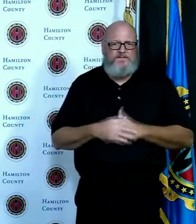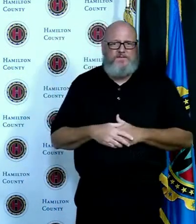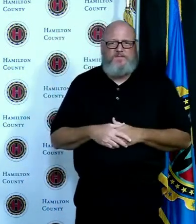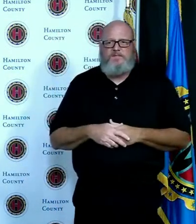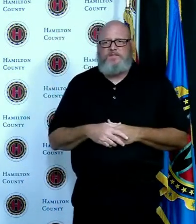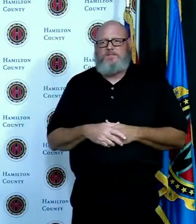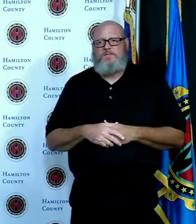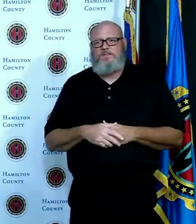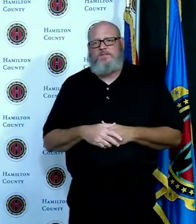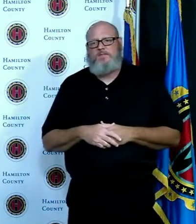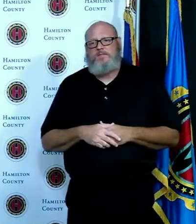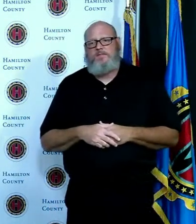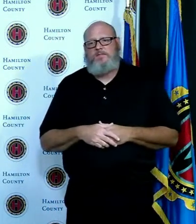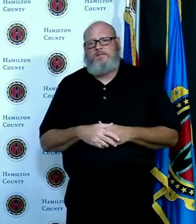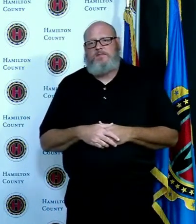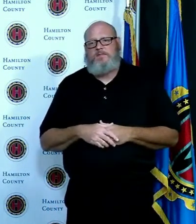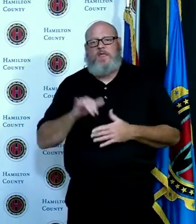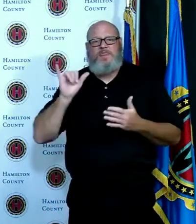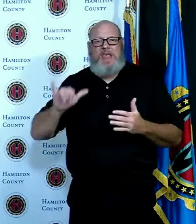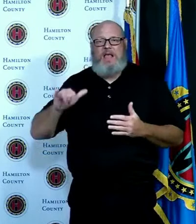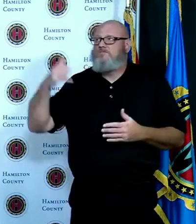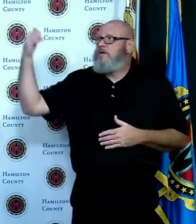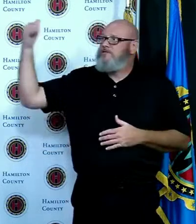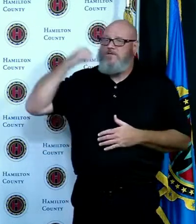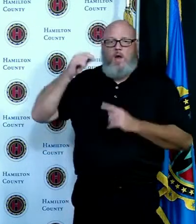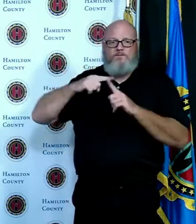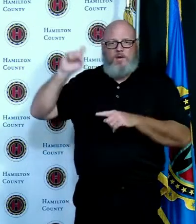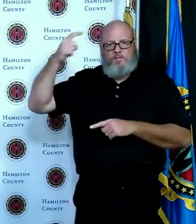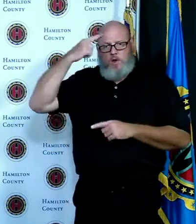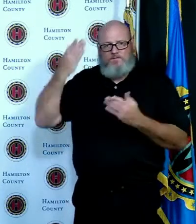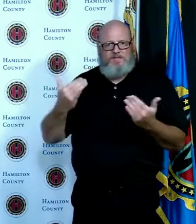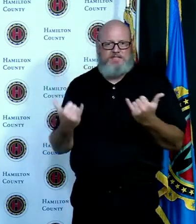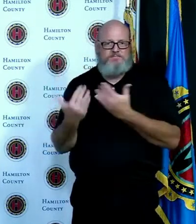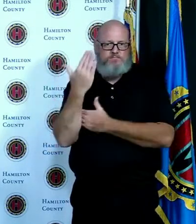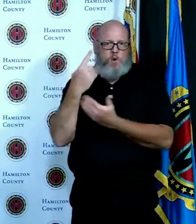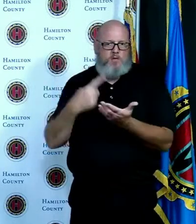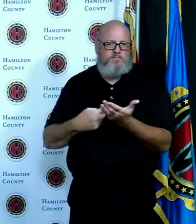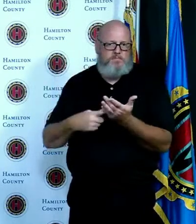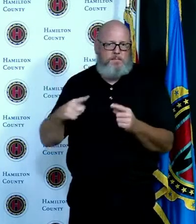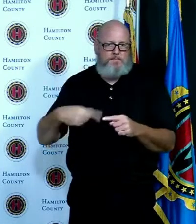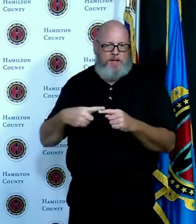the nature of the conversation today I will say it was a broad group of people that were on the call